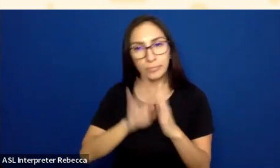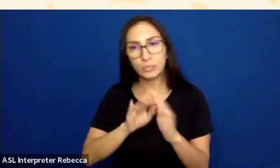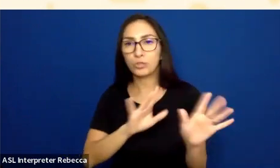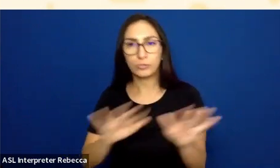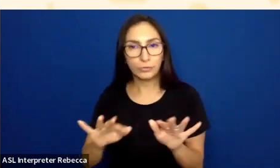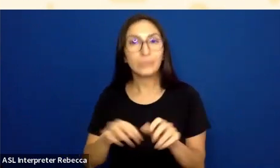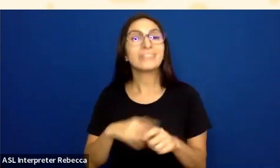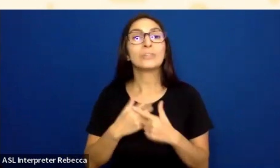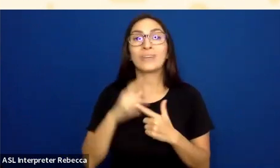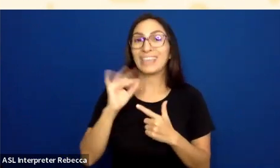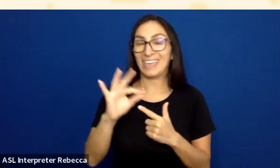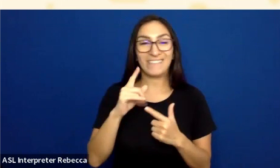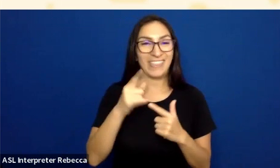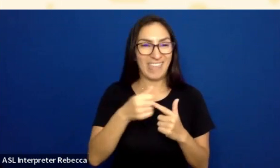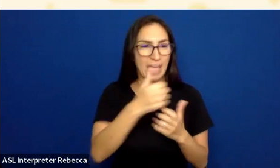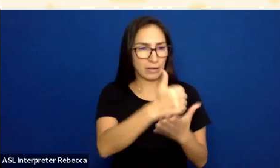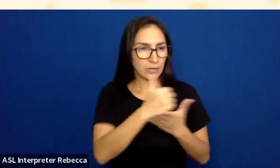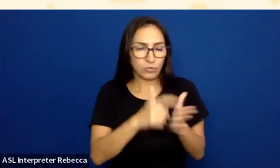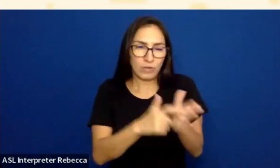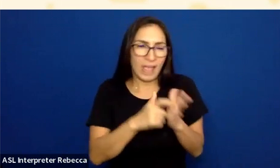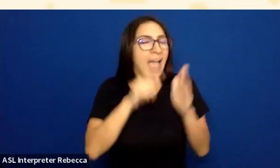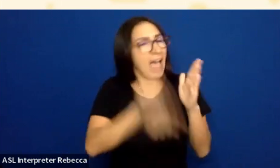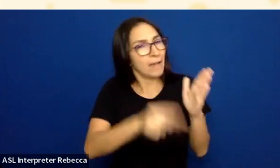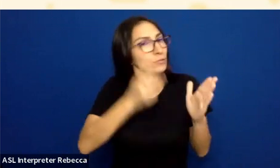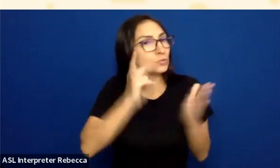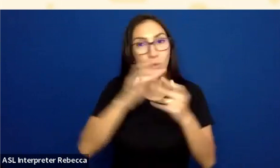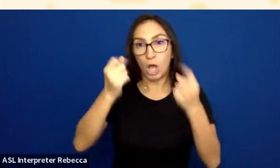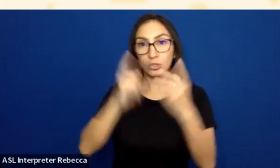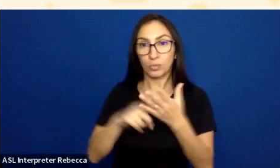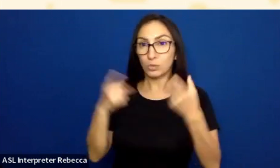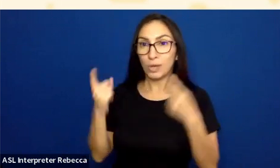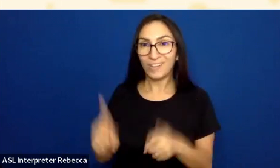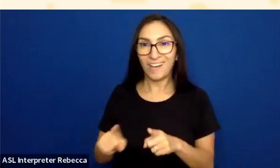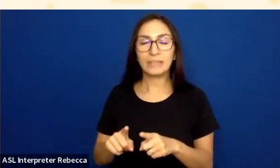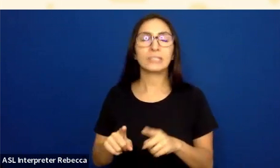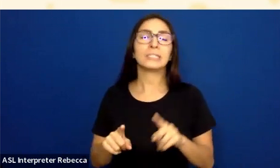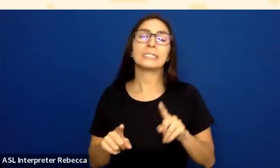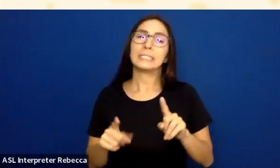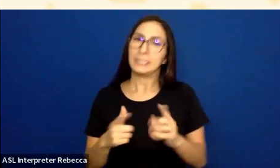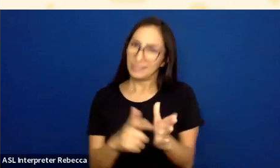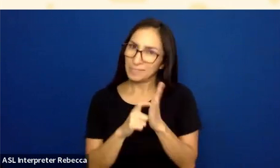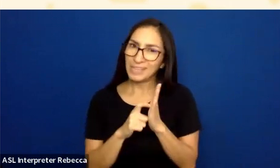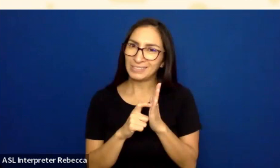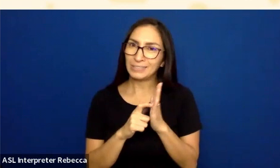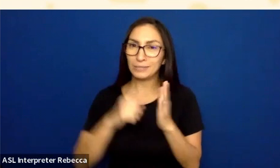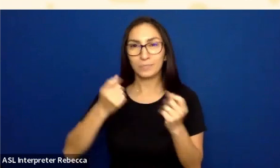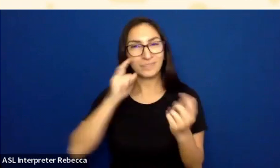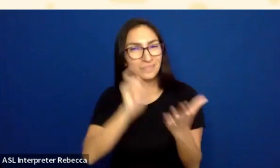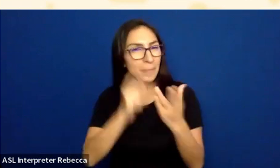to understand what's going on, if it's an enhancement. And in this case, it's become an enhancement.